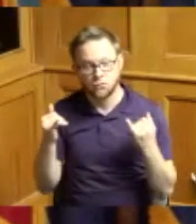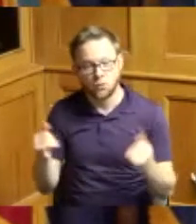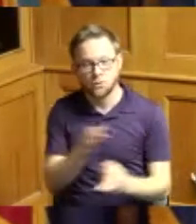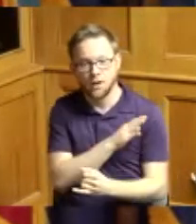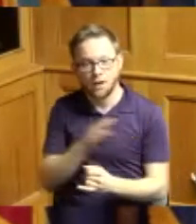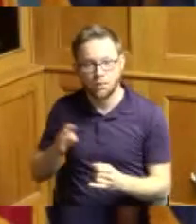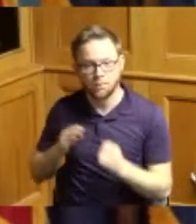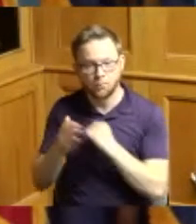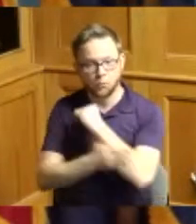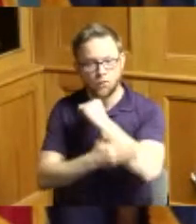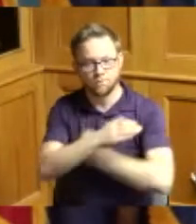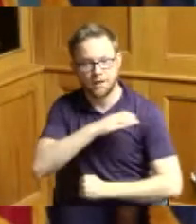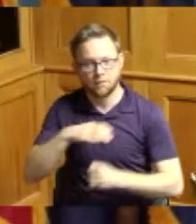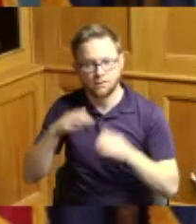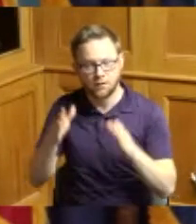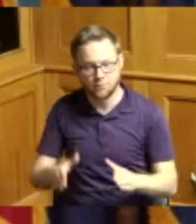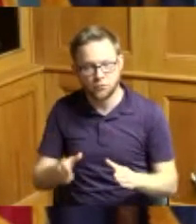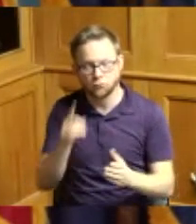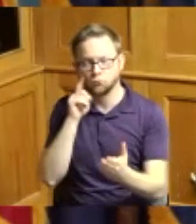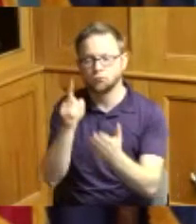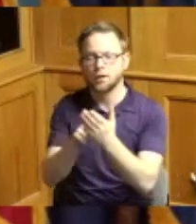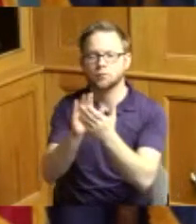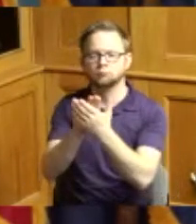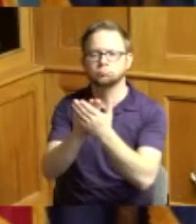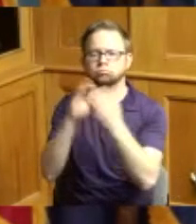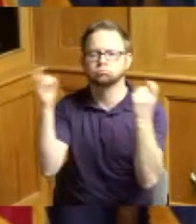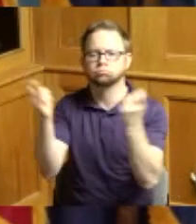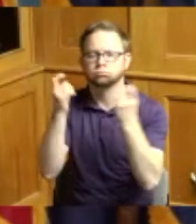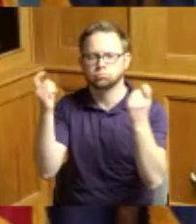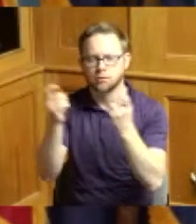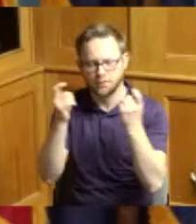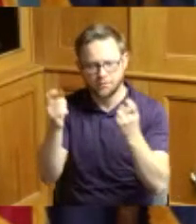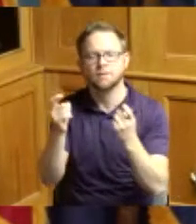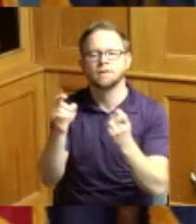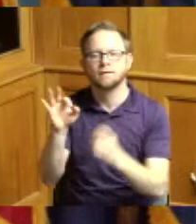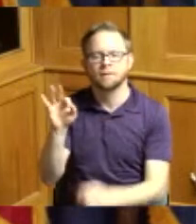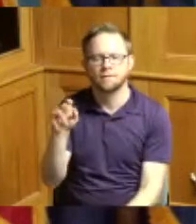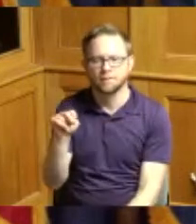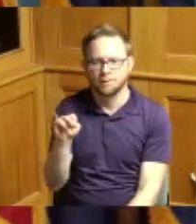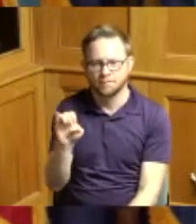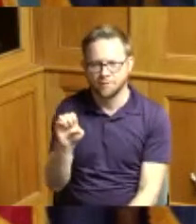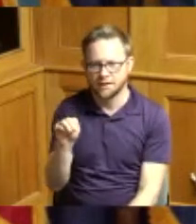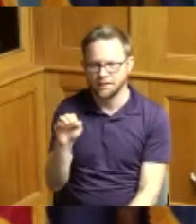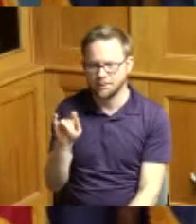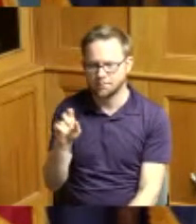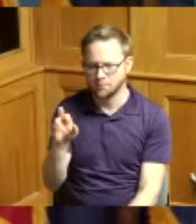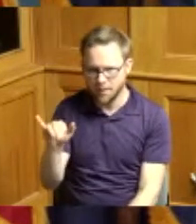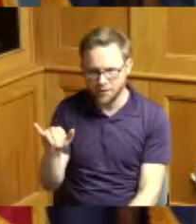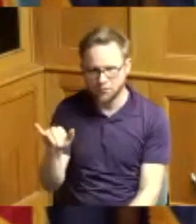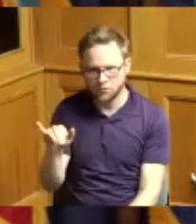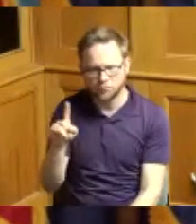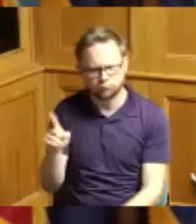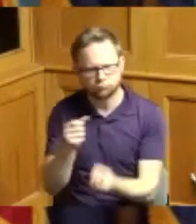does recognize and celebrate the contributions of Fannie Mallory to foster an inclusive environment